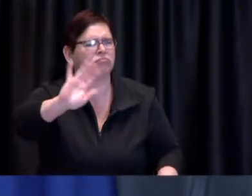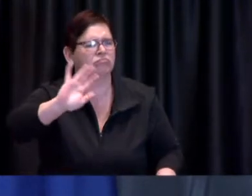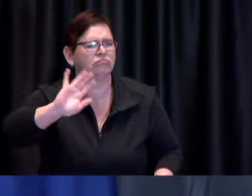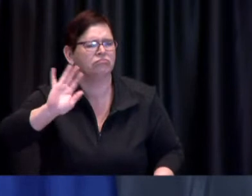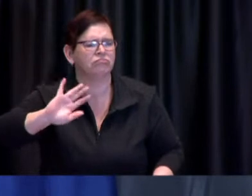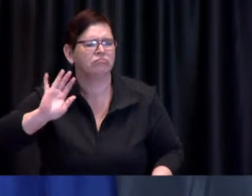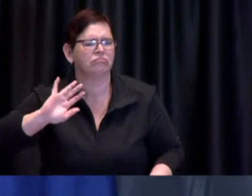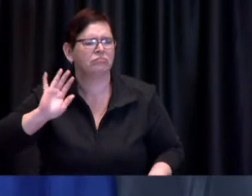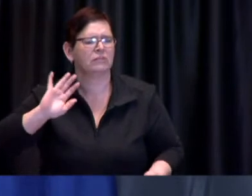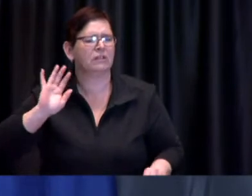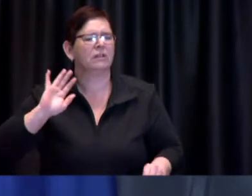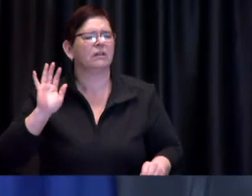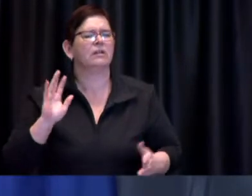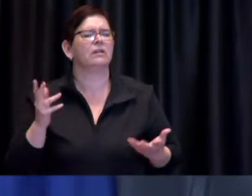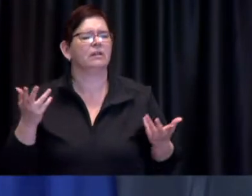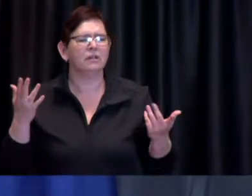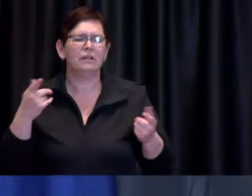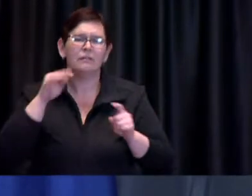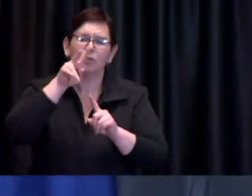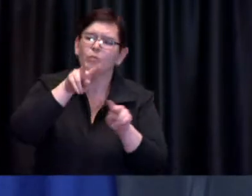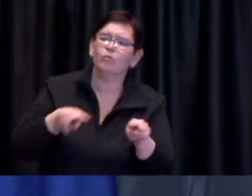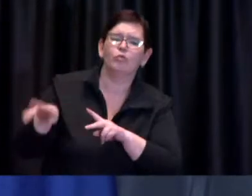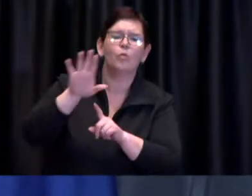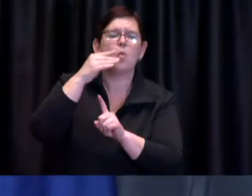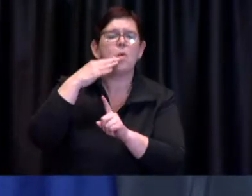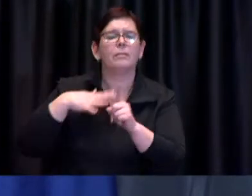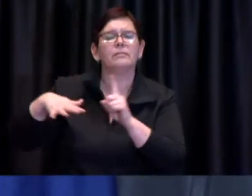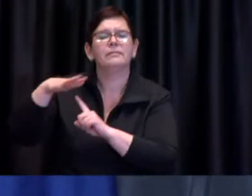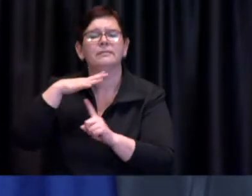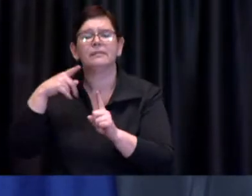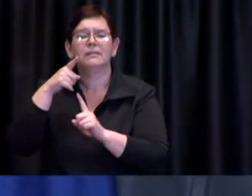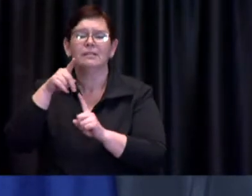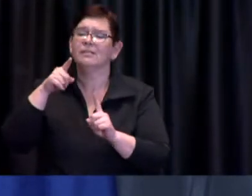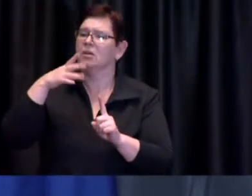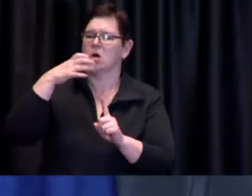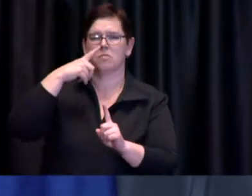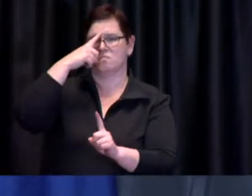own neighbourhood don't travel to a destination park if I can call it that um try to stay in your